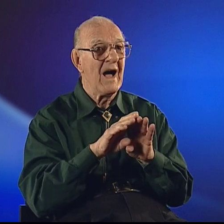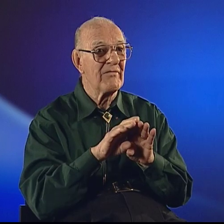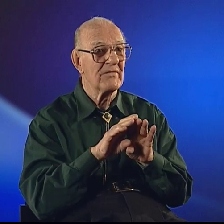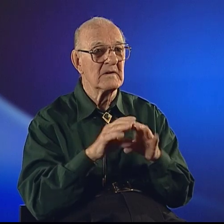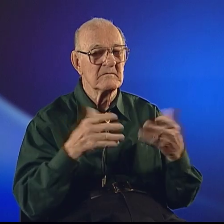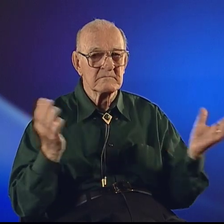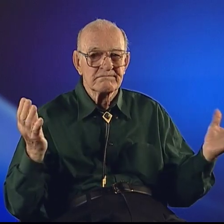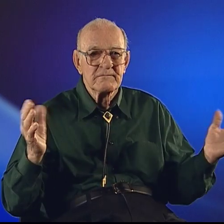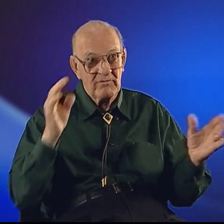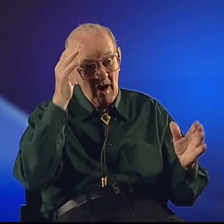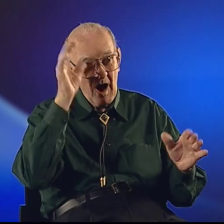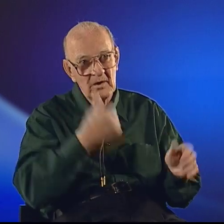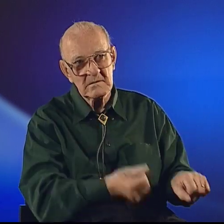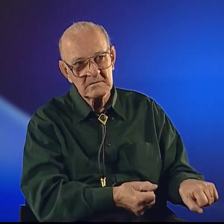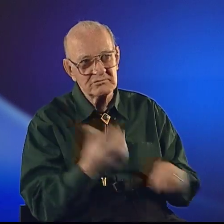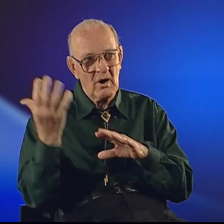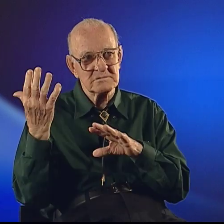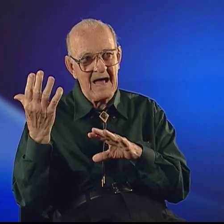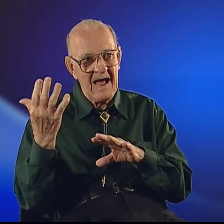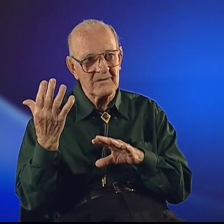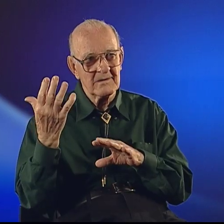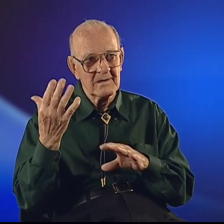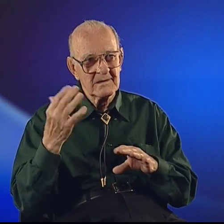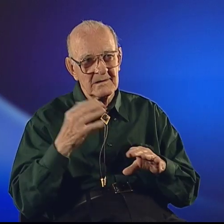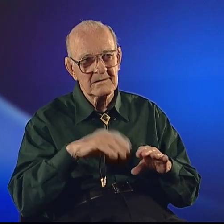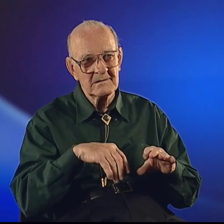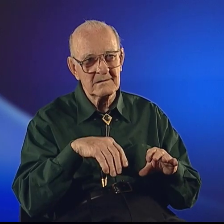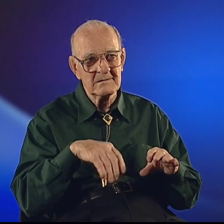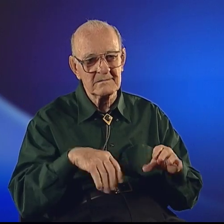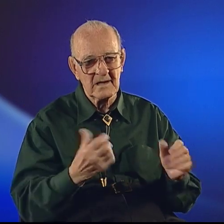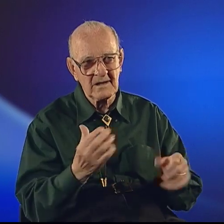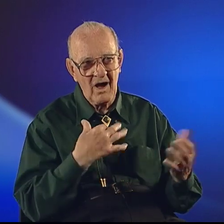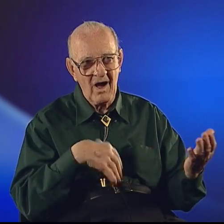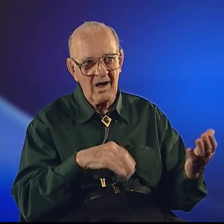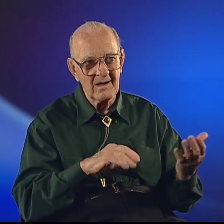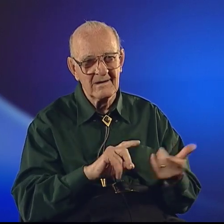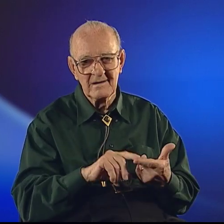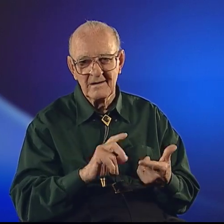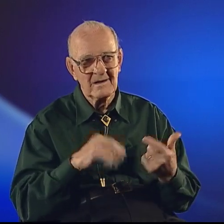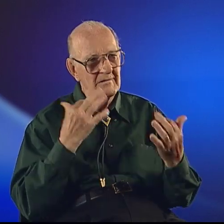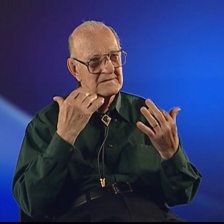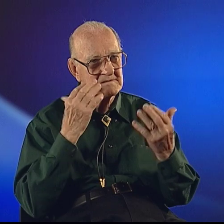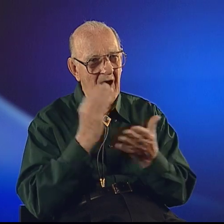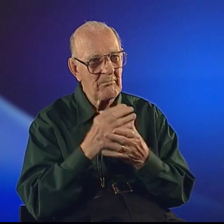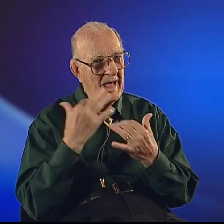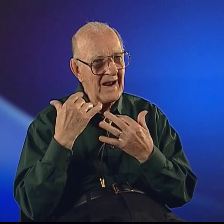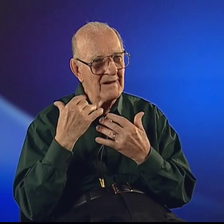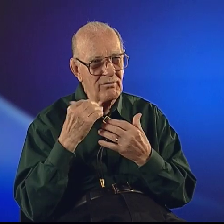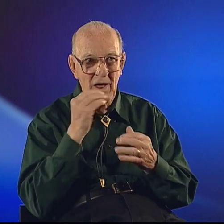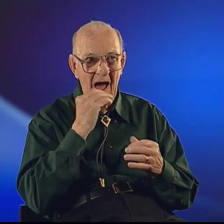father throws out guitar, and stops playing the flute at home.